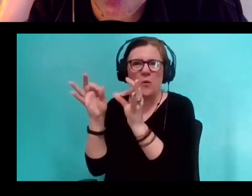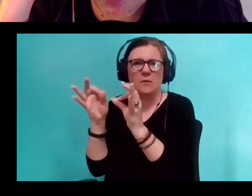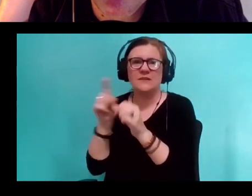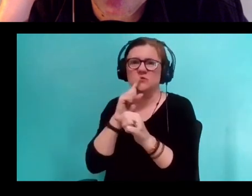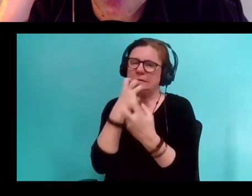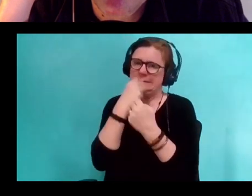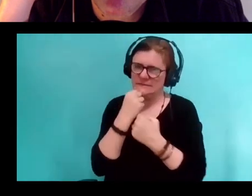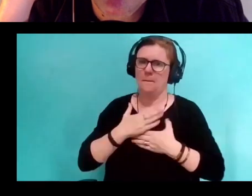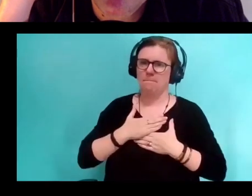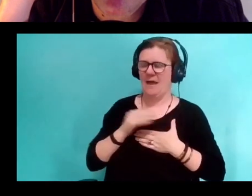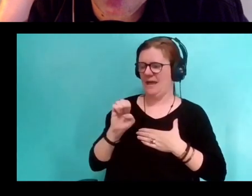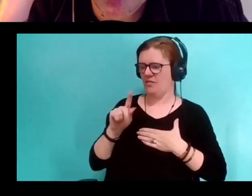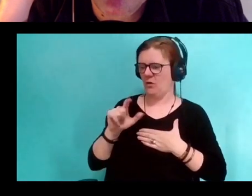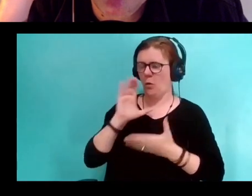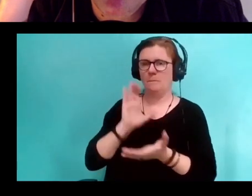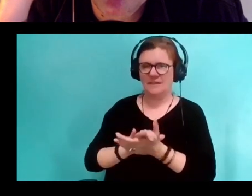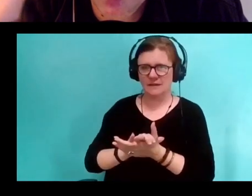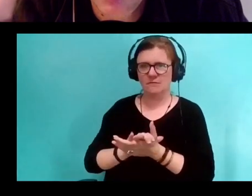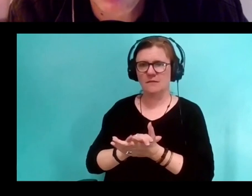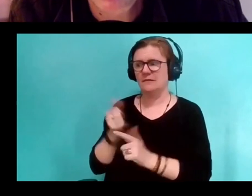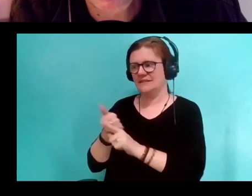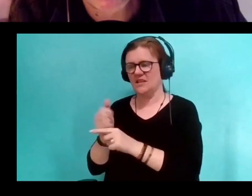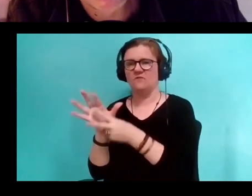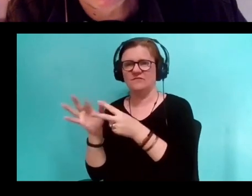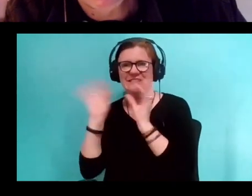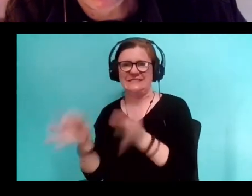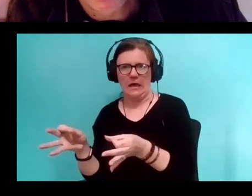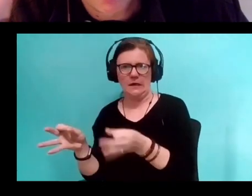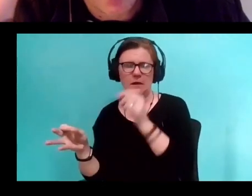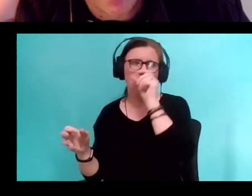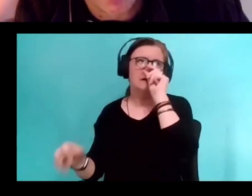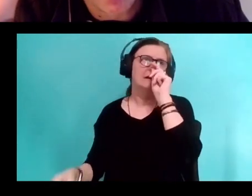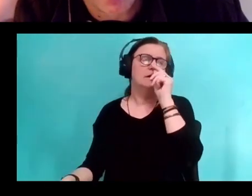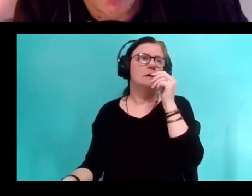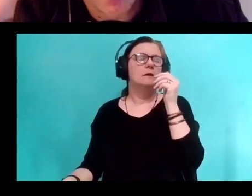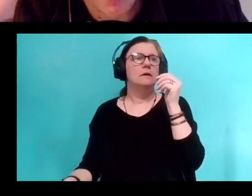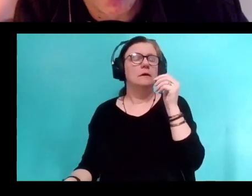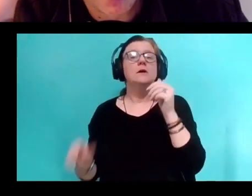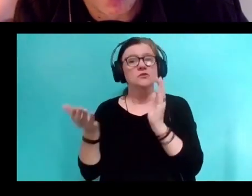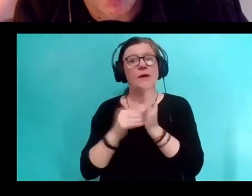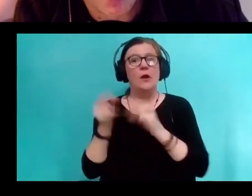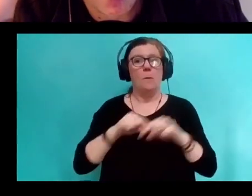is somebody choosing to do this. So I thought, again, going back to the book of like,